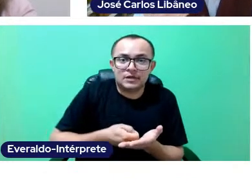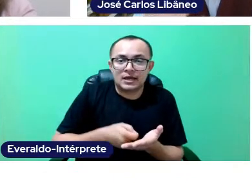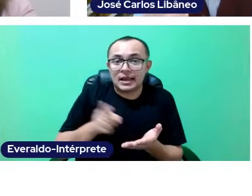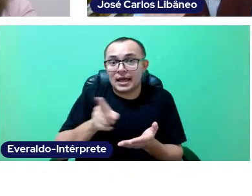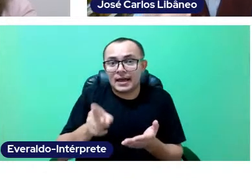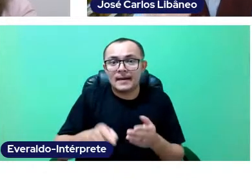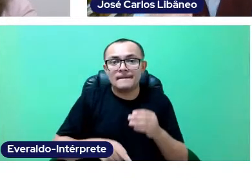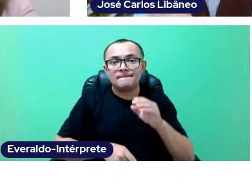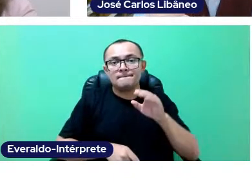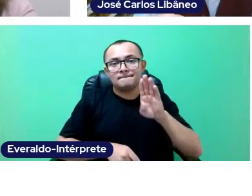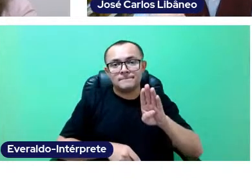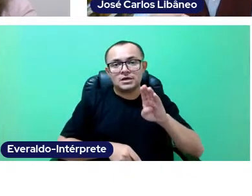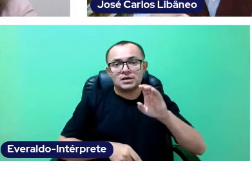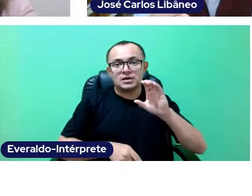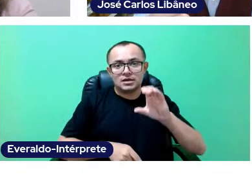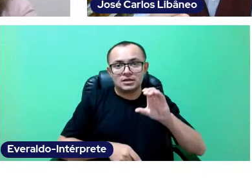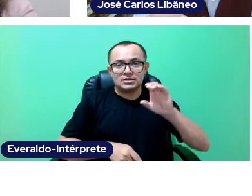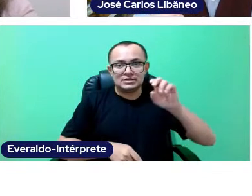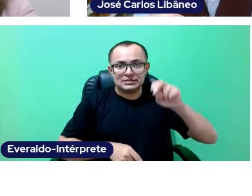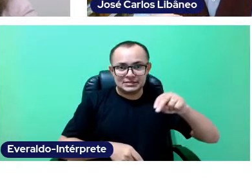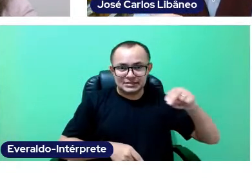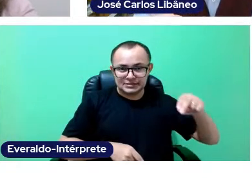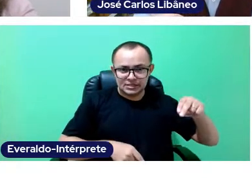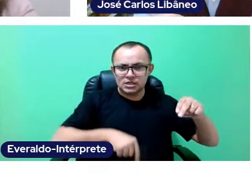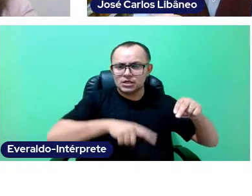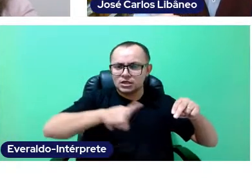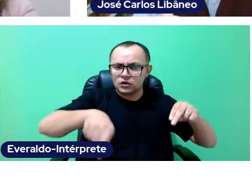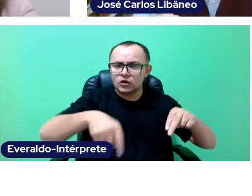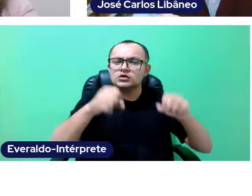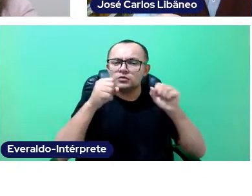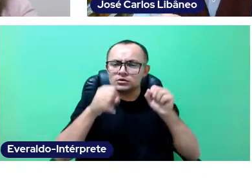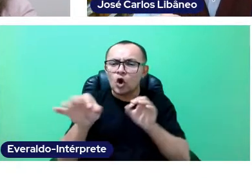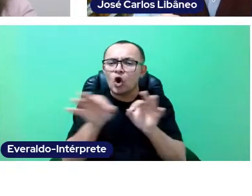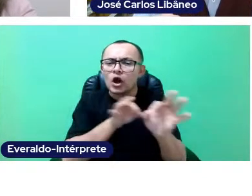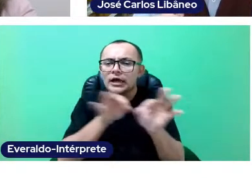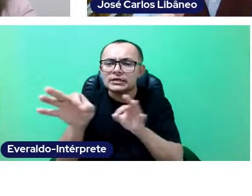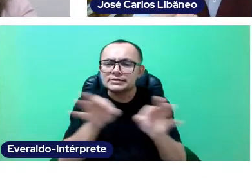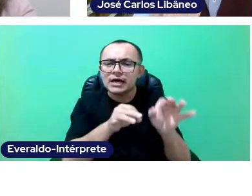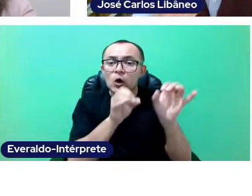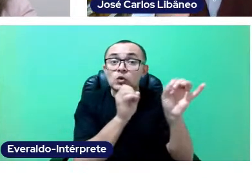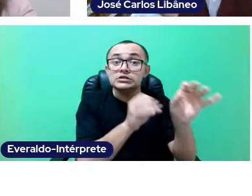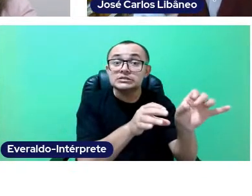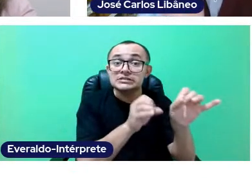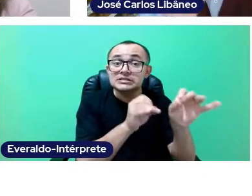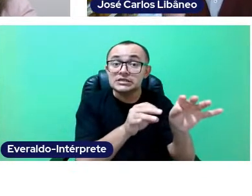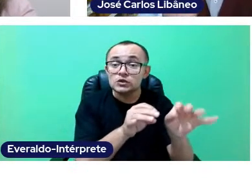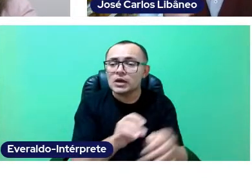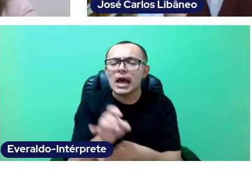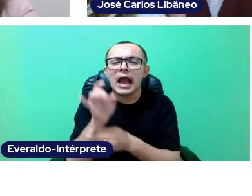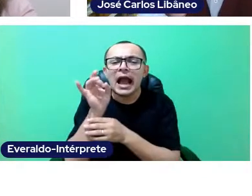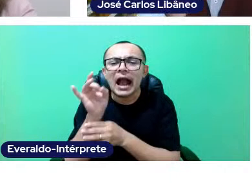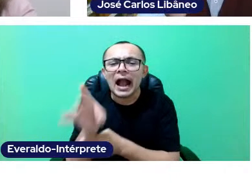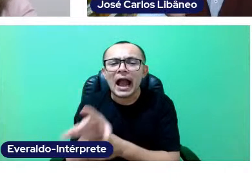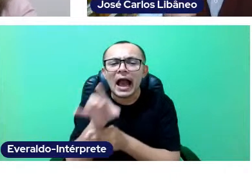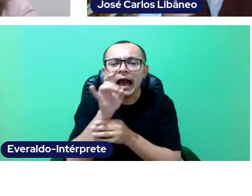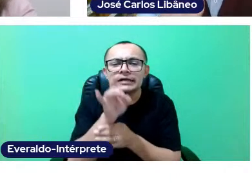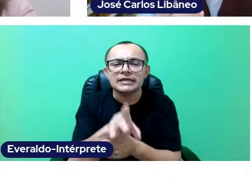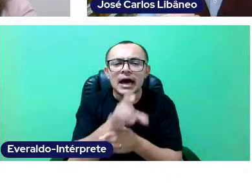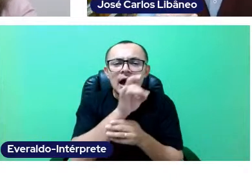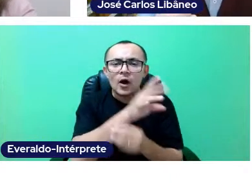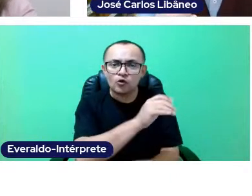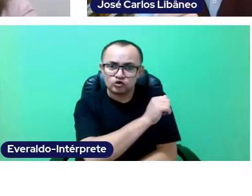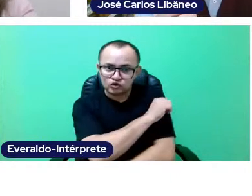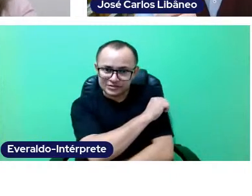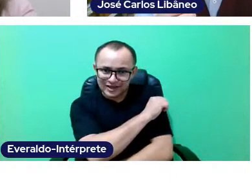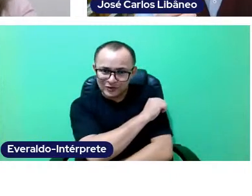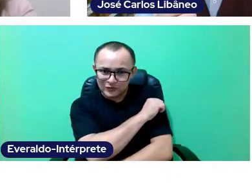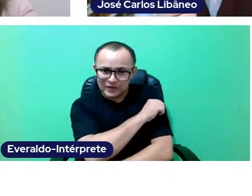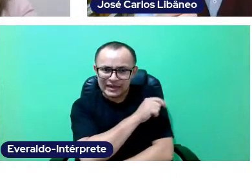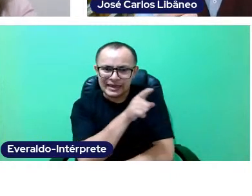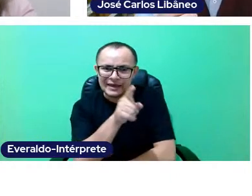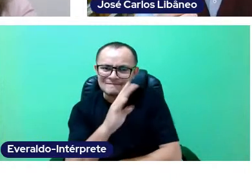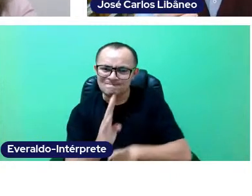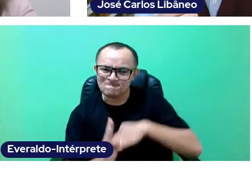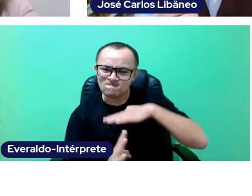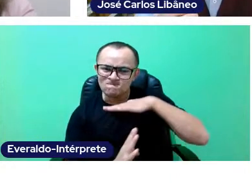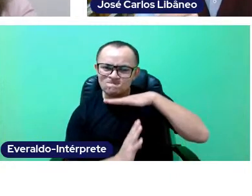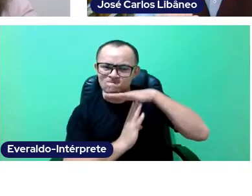can be made in a way that offers to each student the maximum development of their human capacities.